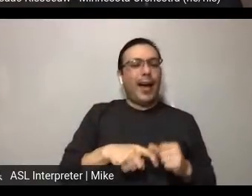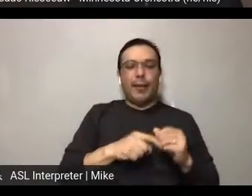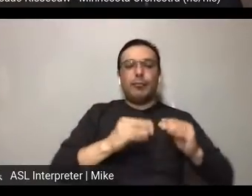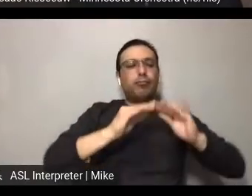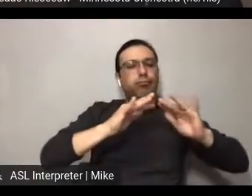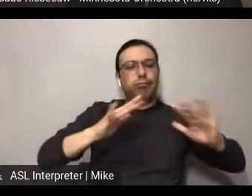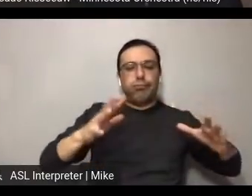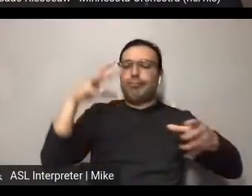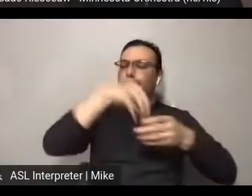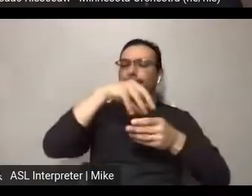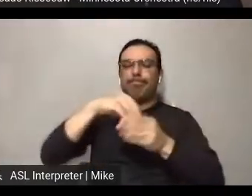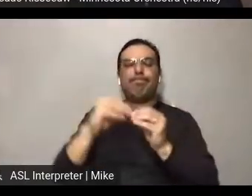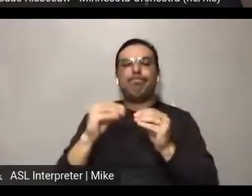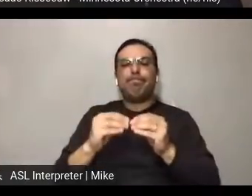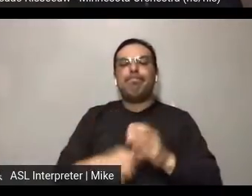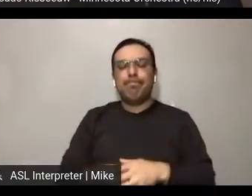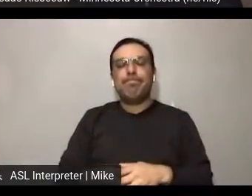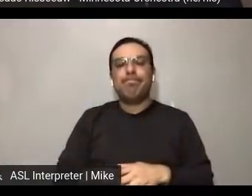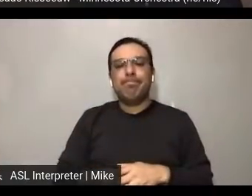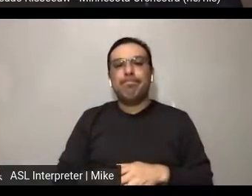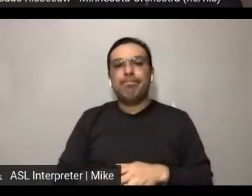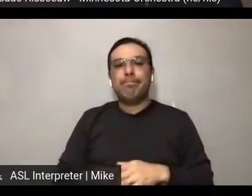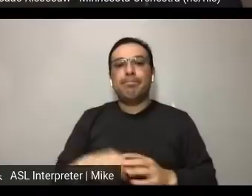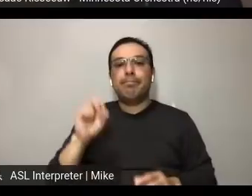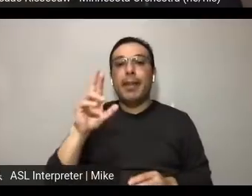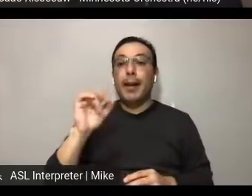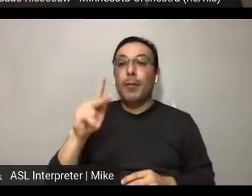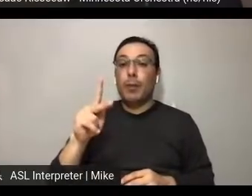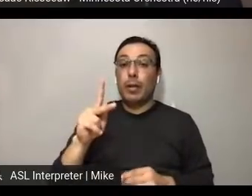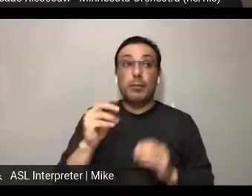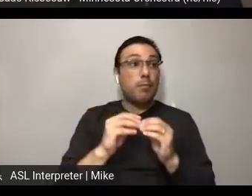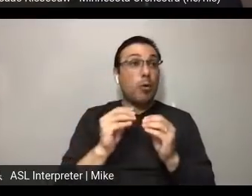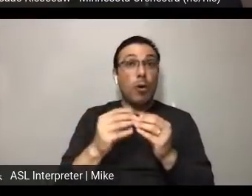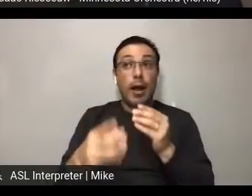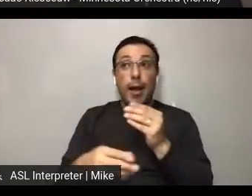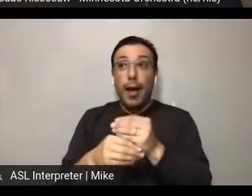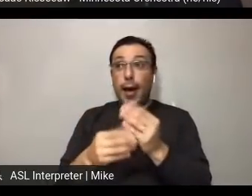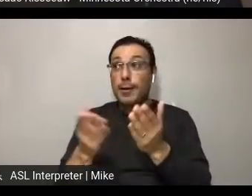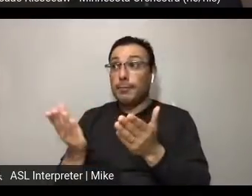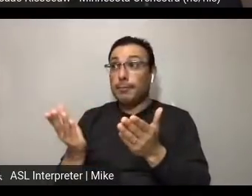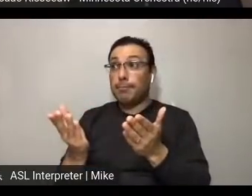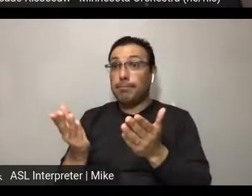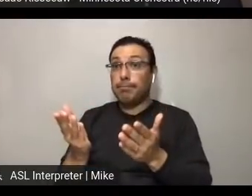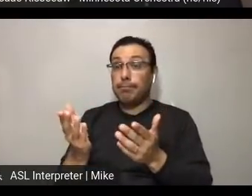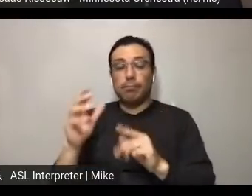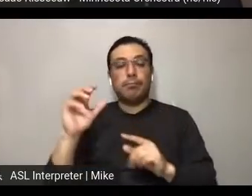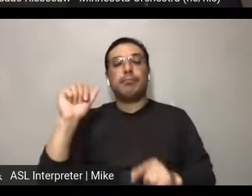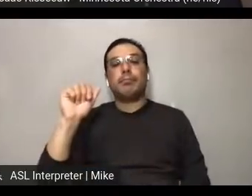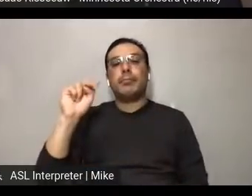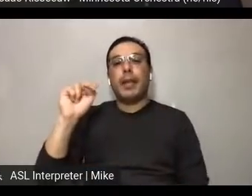Anyone else have anything to add? ANTONIO DAVIS, JR.: I would say, to me, generation is